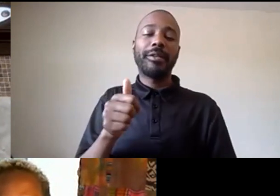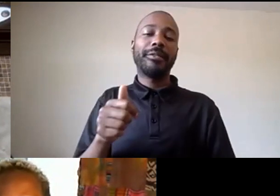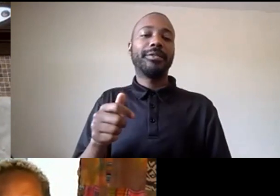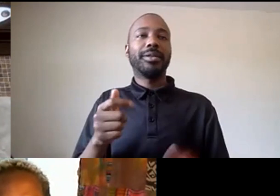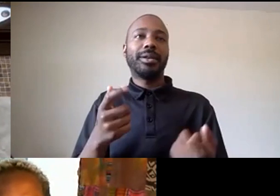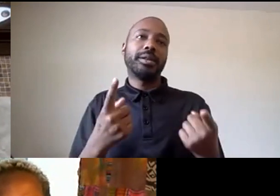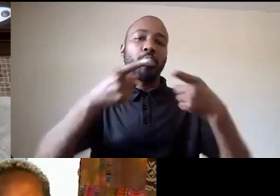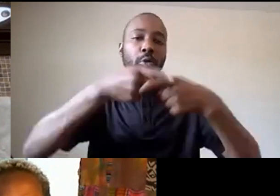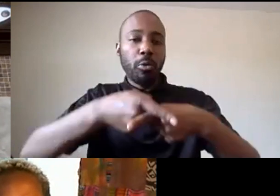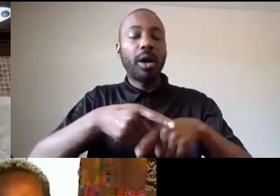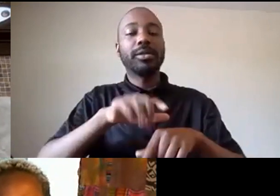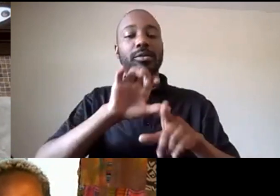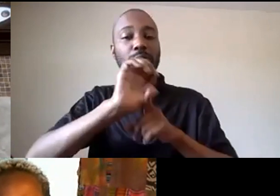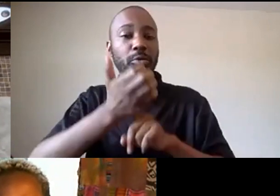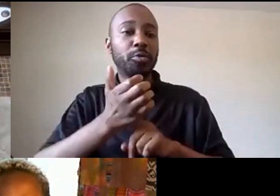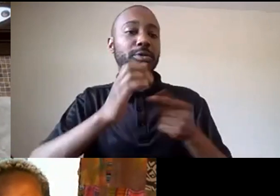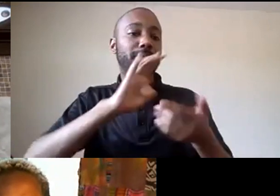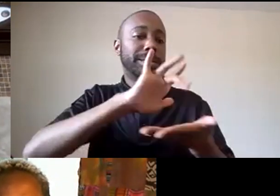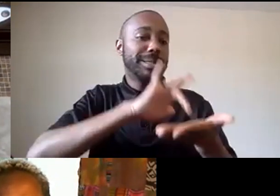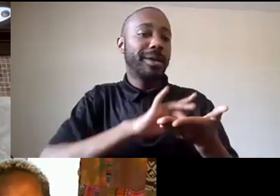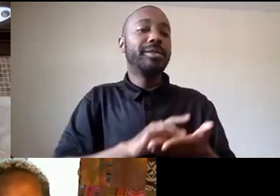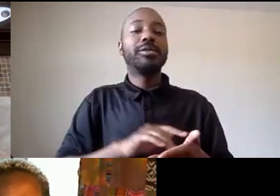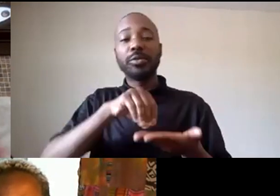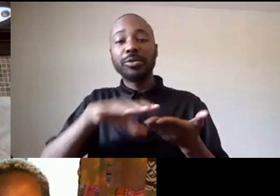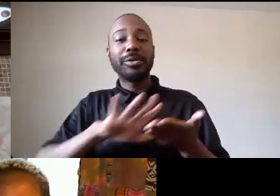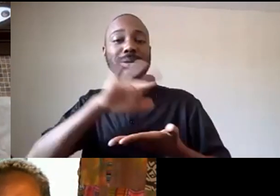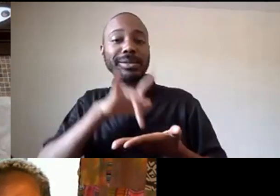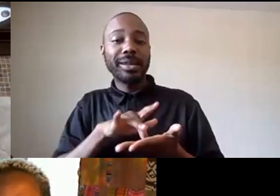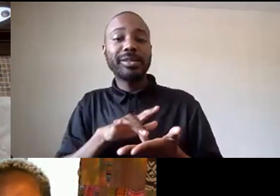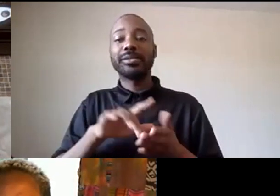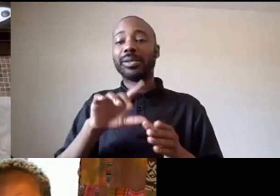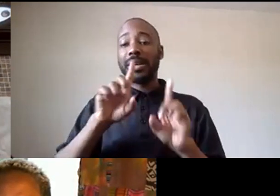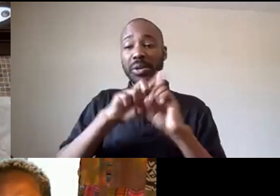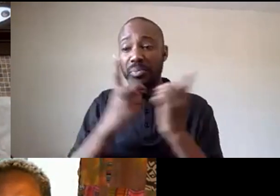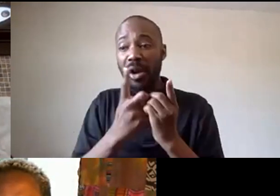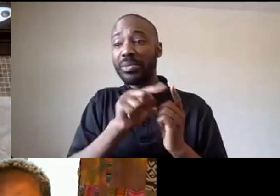as student centers as departments in the department of pan-african studies